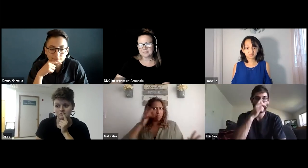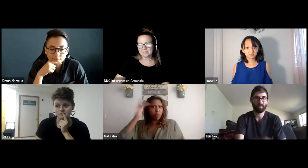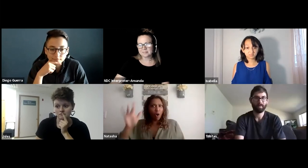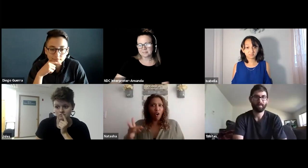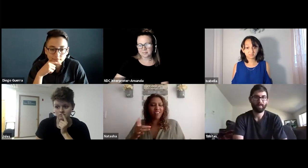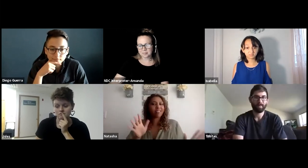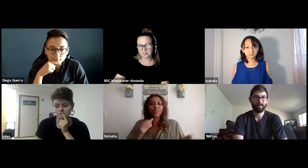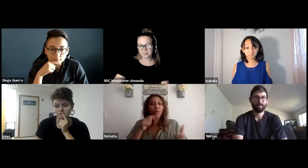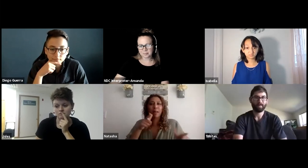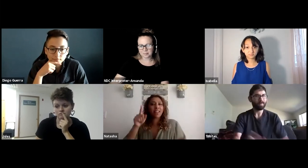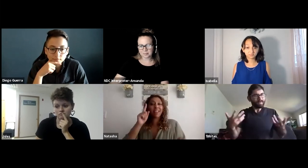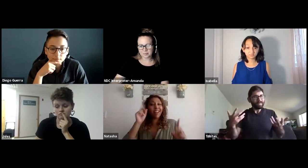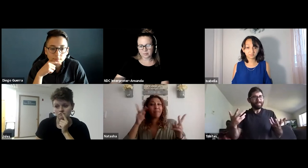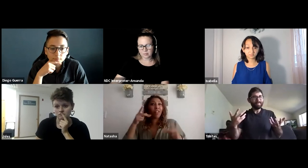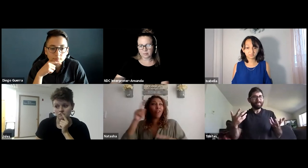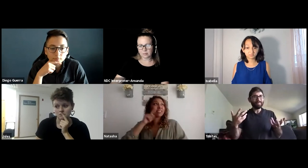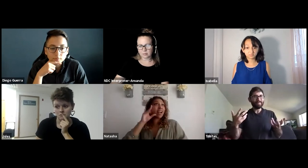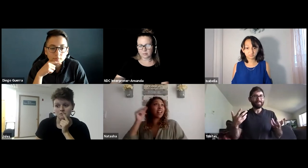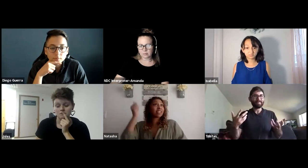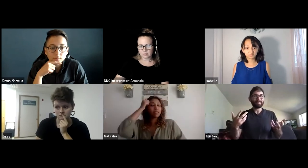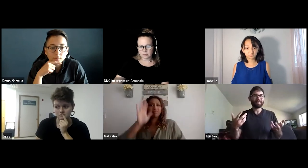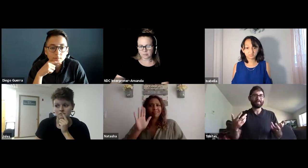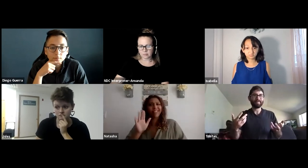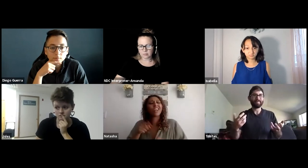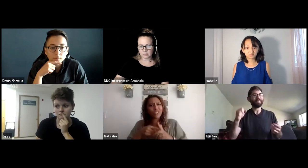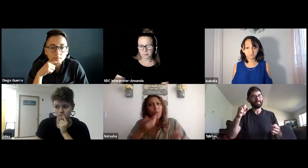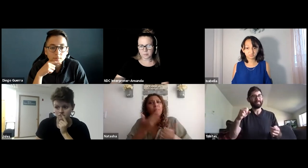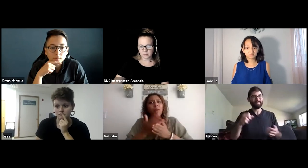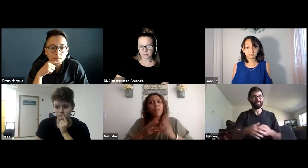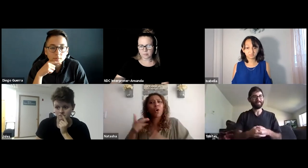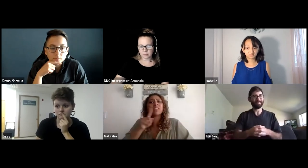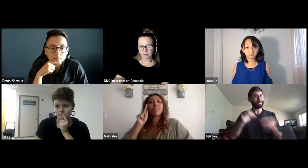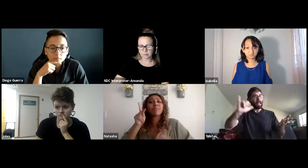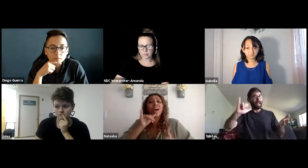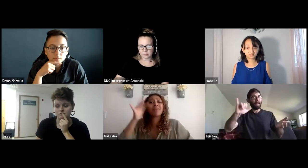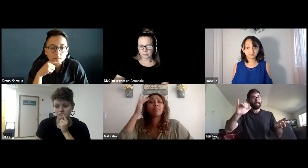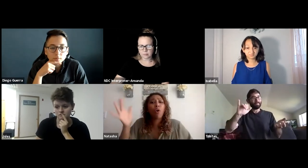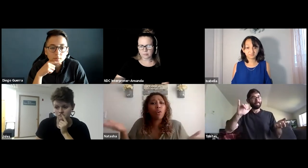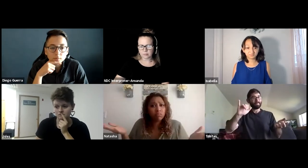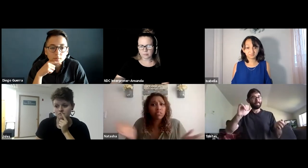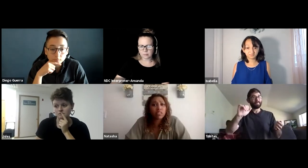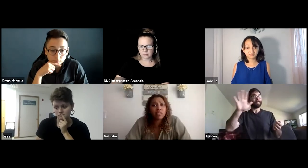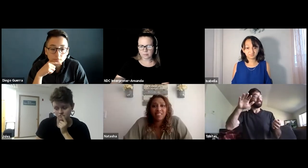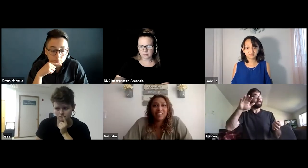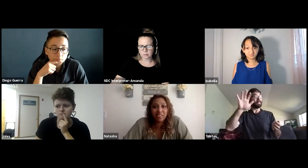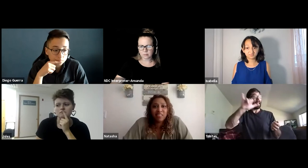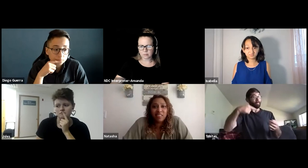Make your grievance however you have to. Let people realize we are intelligent. Don't let people continue thinking we're dumb.